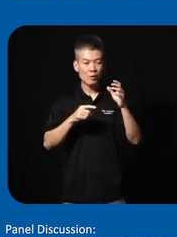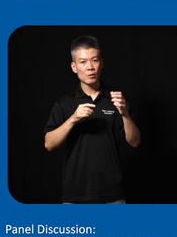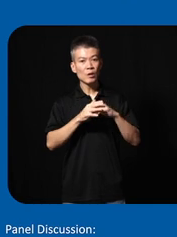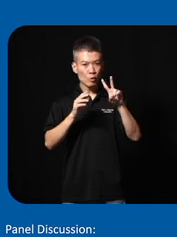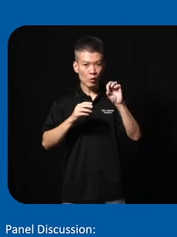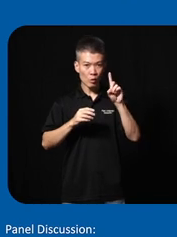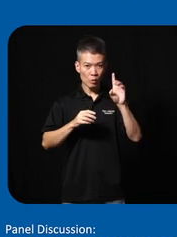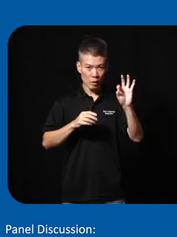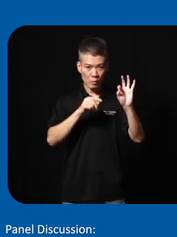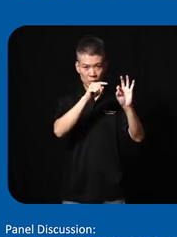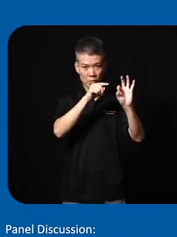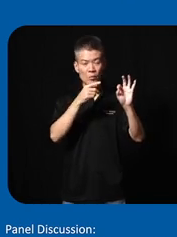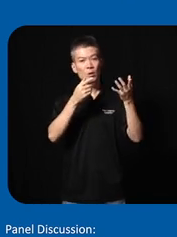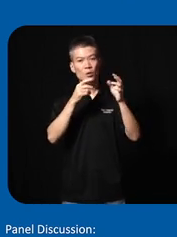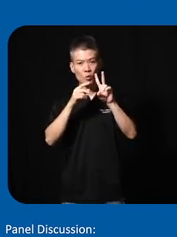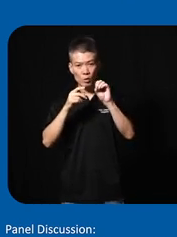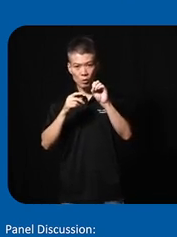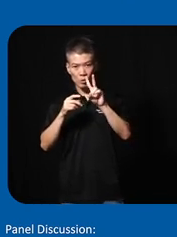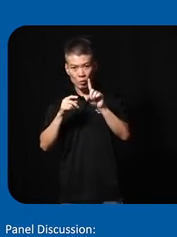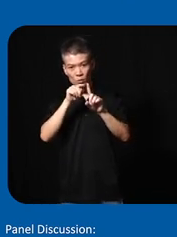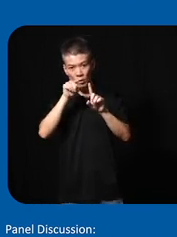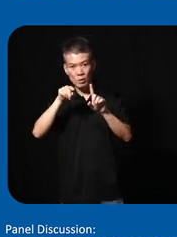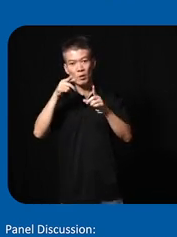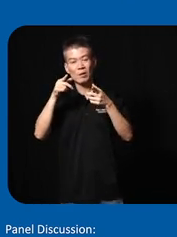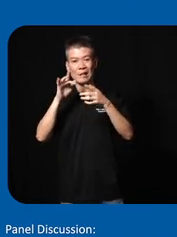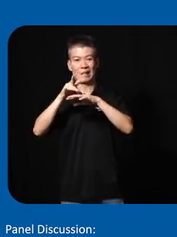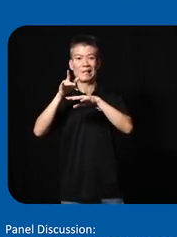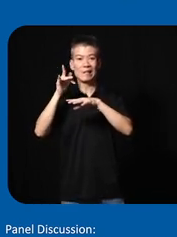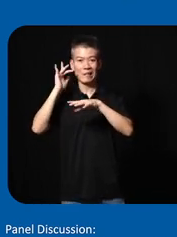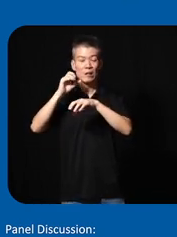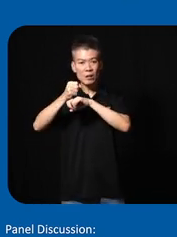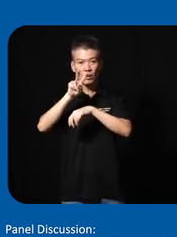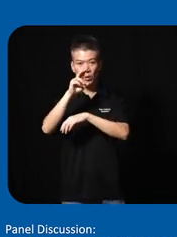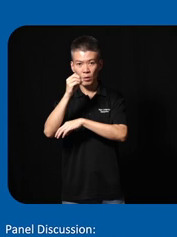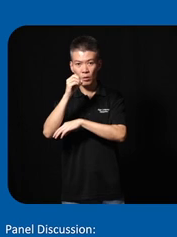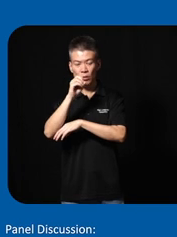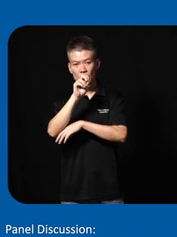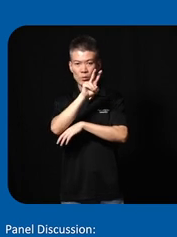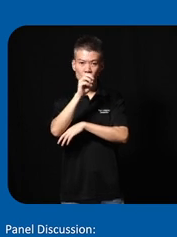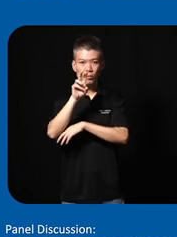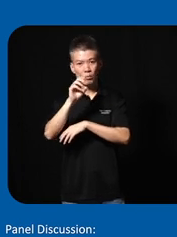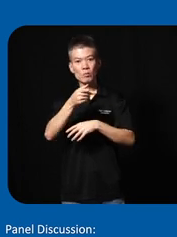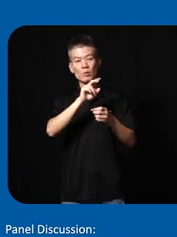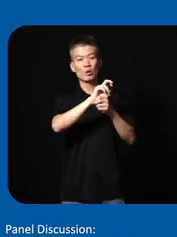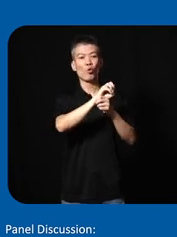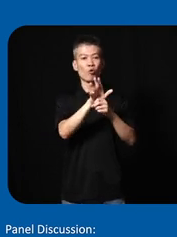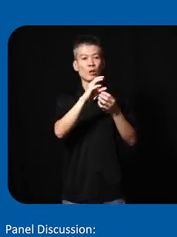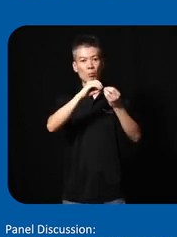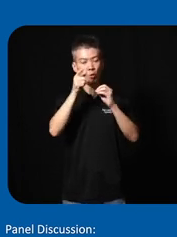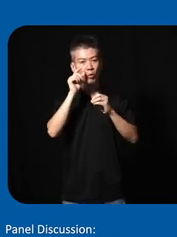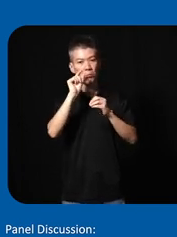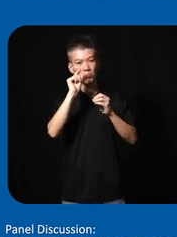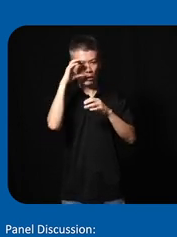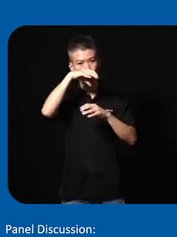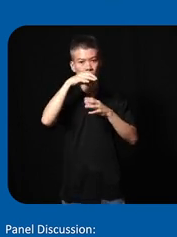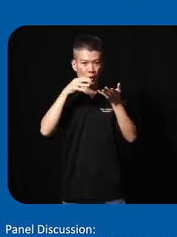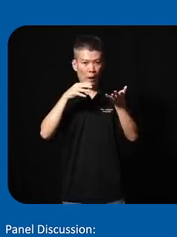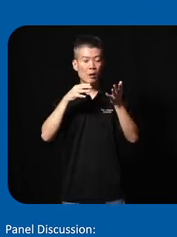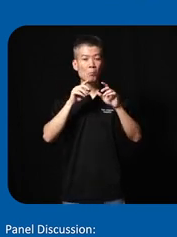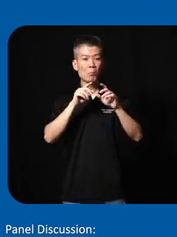19 and 2021 that's our early years 2020 is covid so the numbers look a bit strange there but in